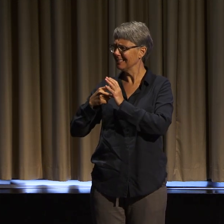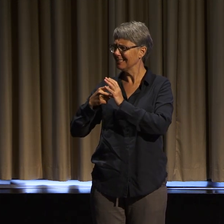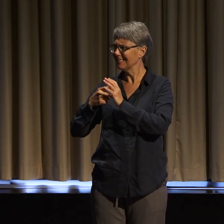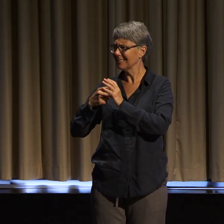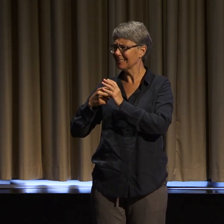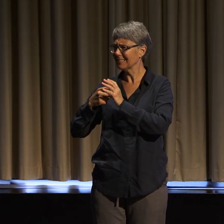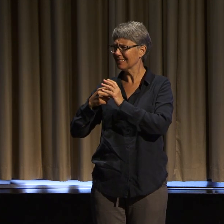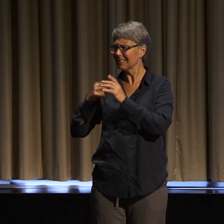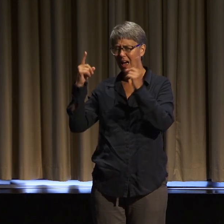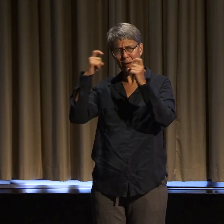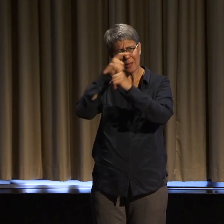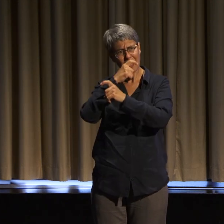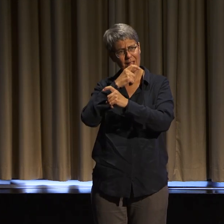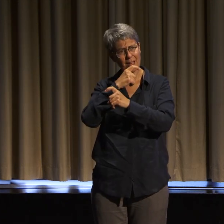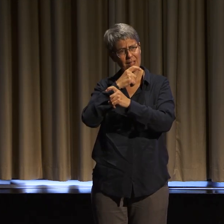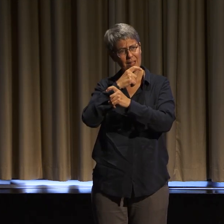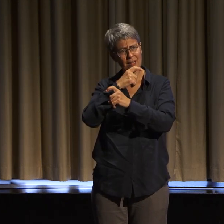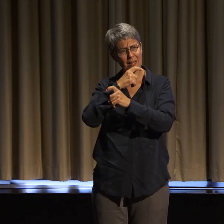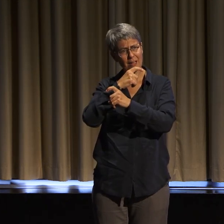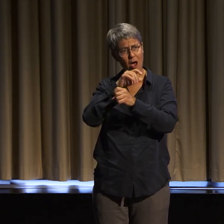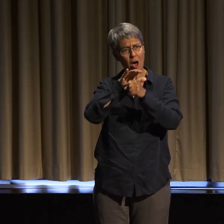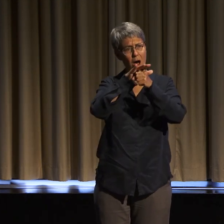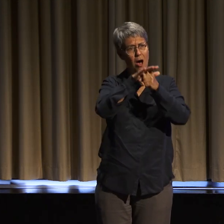by the same identity.